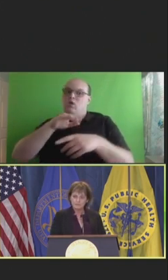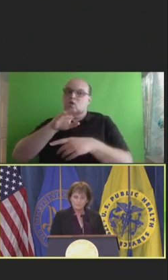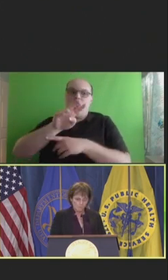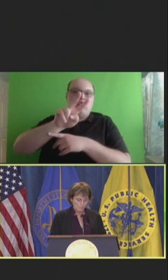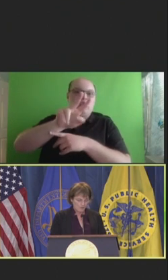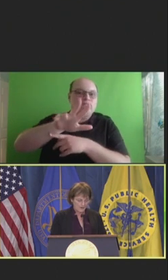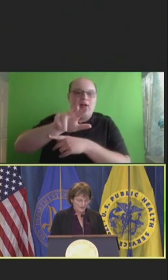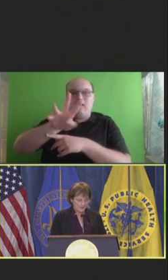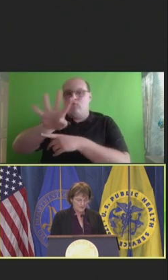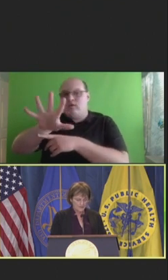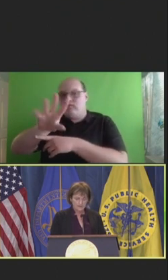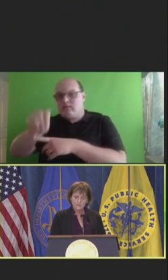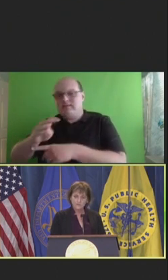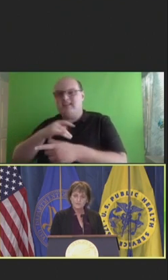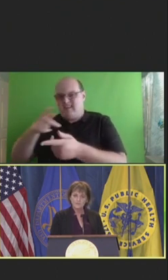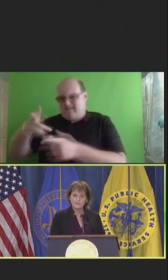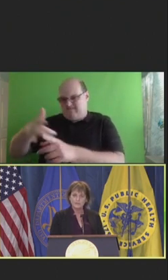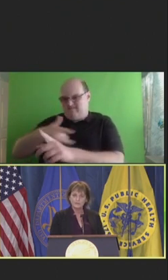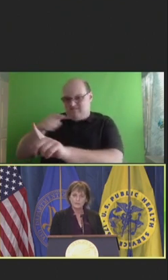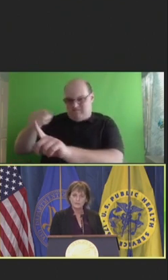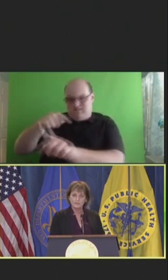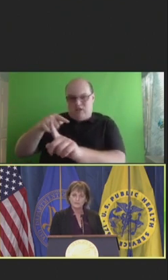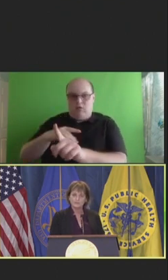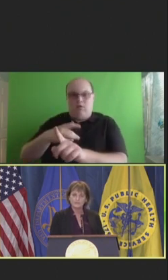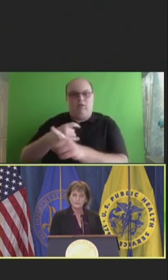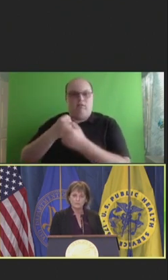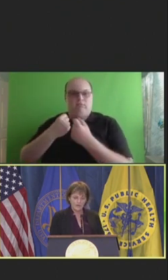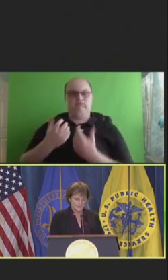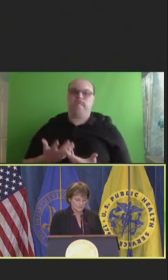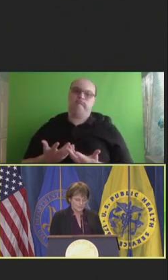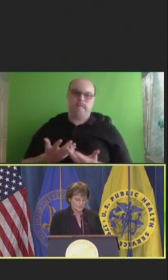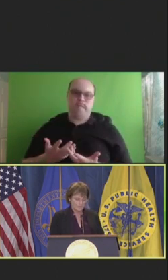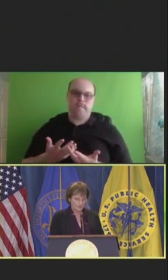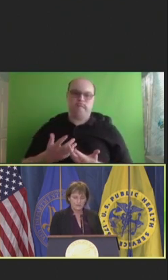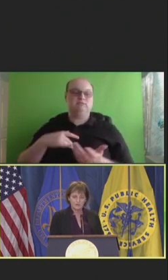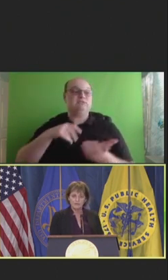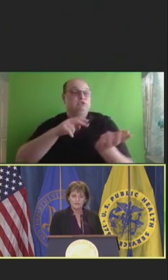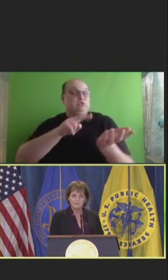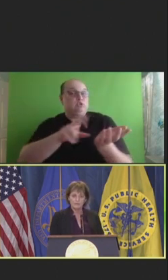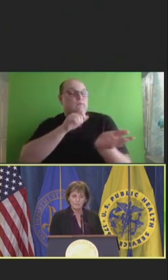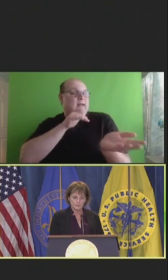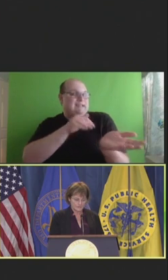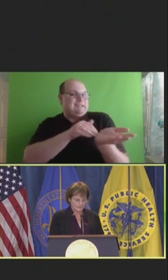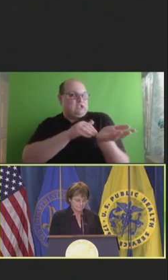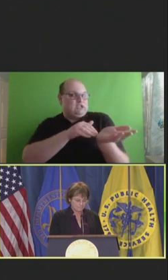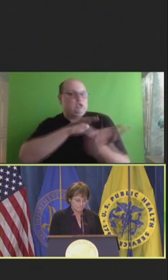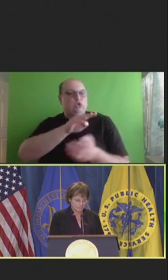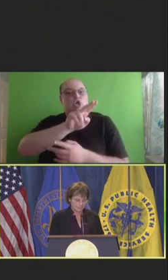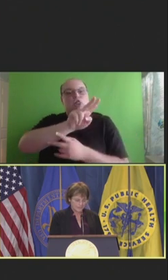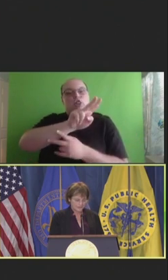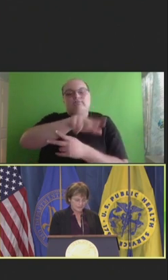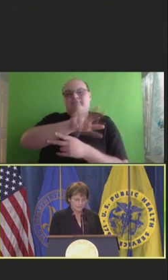percent. And in national studies, U.S. physician rates 40 to 54 percent.